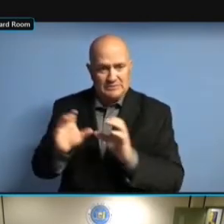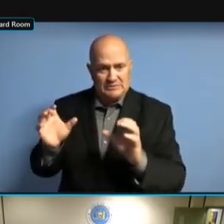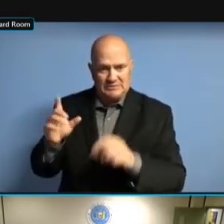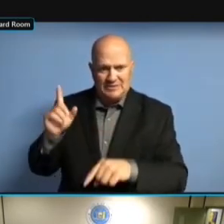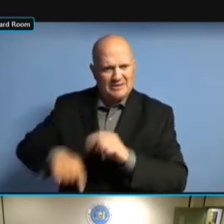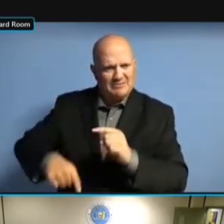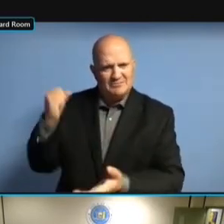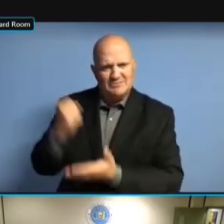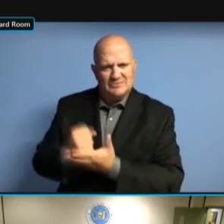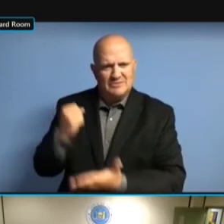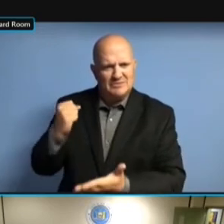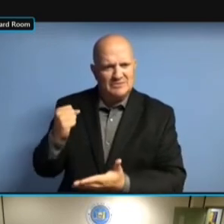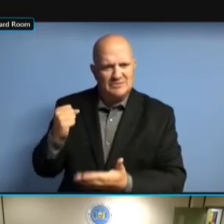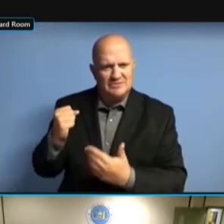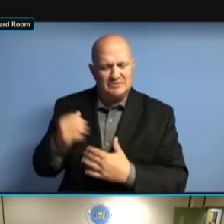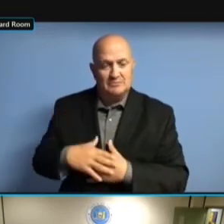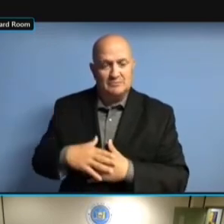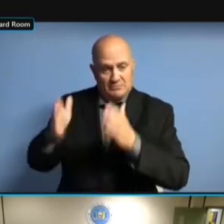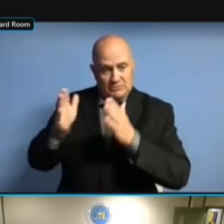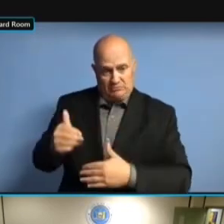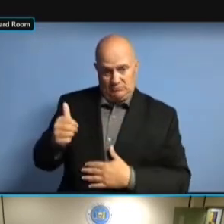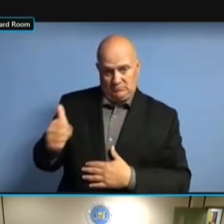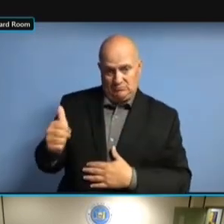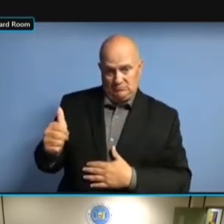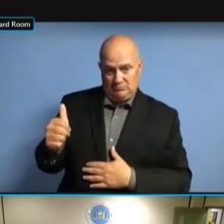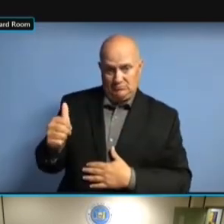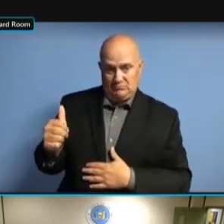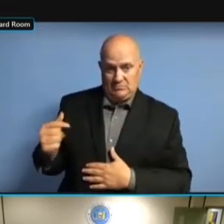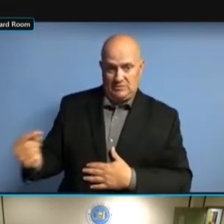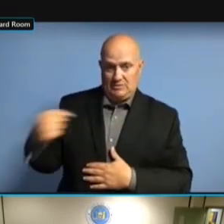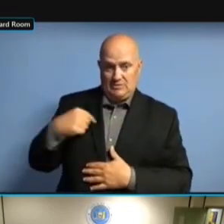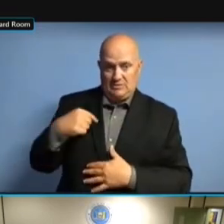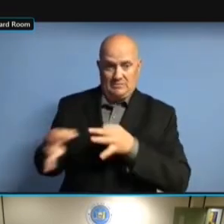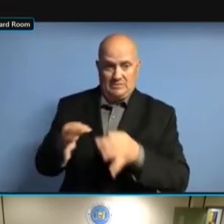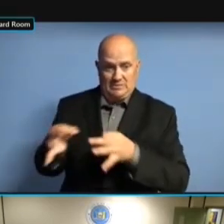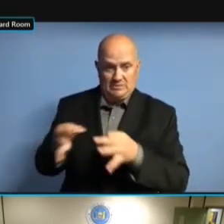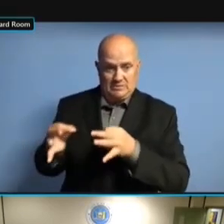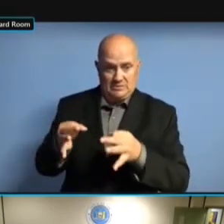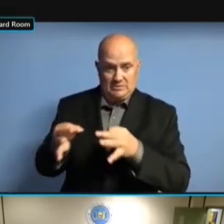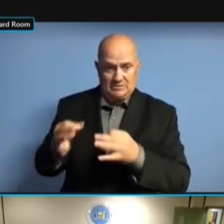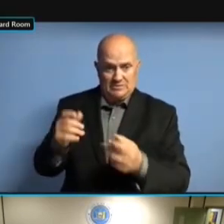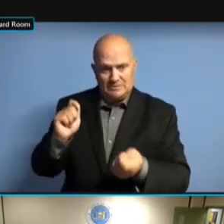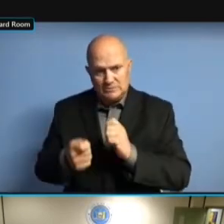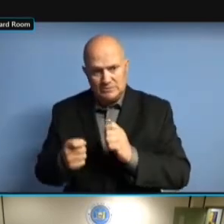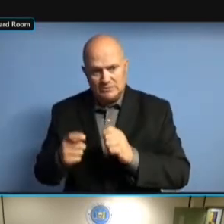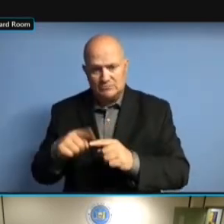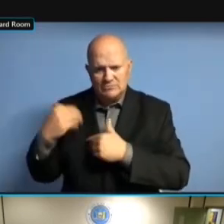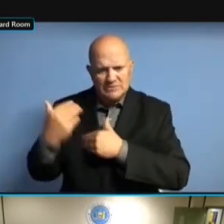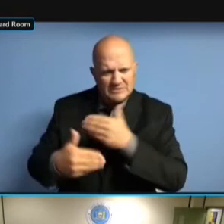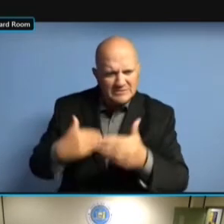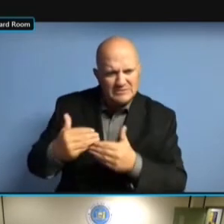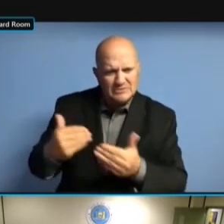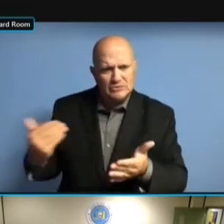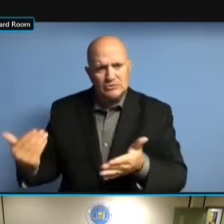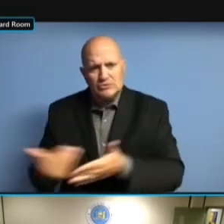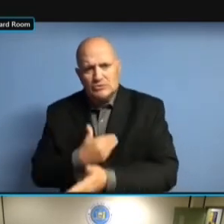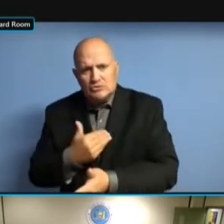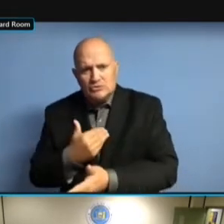THEY WANTED TO SHOW US SOME OF THOSE CHANGES AND ALSO DISCUSS THOSE CHANGES AND ALSO DISCUSS THOSE CHANGES AND ALSO DISCUSS SOME THOSE CHANGES AND ALSO DISCUSS SOME OF THOSE CHANGES AND ALSO DISCUSS SOME OF THEIR THOSE CHANGES AND ALSO DISCUSS SOME OF THEIR THOUGHT THOSE CHANGES AND ALSO DISCUSS SOME OF THEIR THOUGHT PROCESS. SOME OF THEIR THOUGHT PROCESS. SOME OF THEIR THOUGHT PROCESS. THEIR SOME OF THEIR THOUGHT PROCESS. THEIR PLAN SOME OF THEIR THOUGHT PROCESS. THEIR PLAN IS SOME OF THEIR THOUGHT PROCESS. THEIR PLAN IS TO, SOME OF THEIR THOUGHT PROCESS. THEIR PLAN IS TO, AT SOME OF THEIR THOUGHT PROCESS. THEIR PLAN IS TO, AT LEAST SOME OF THEIR THOUGHT PROCESS. THEIR PLAN IS TO, AT LEAST AS THEIR PLAN IS TO, AT LEAST AS THEIR PLAN IS TO, AT LEAST AS WAS THEIR PLAN IS TO, AT LEAST AS WAS DESCRIBED THEIR PLAN IS TO, AT LEAST AS WAS DESCRIBED TO THEIR PLAN IS TO, AT LEAST AS WAS DESCRIBED TO US, THEIR PLAN IS TO, AT LEAST AS WAS DESCRIBED TO US, WAS THEIR PLAN IS TO, AT LEAST AS WAS DESCRIBED TO US, WAS TO